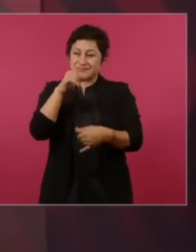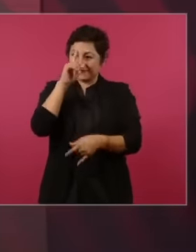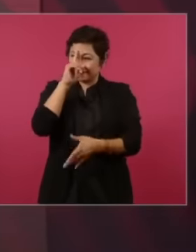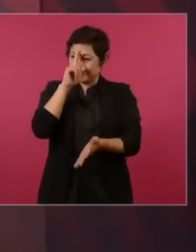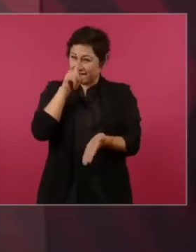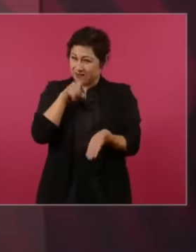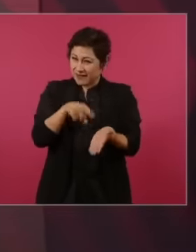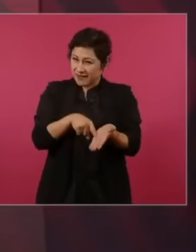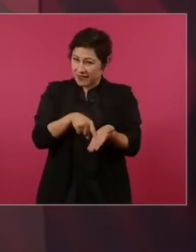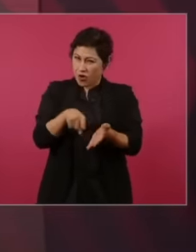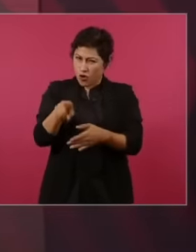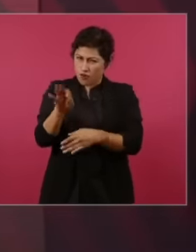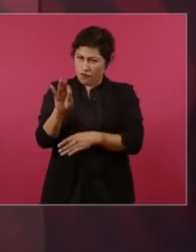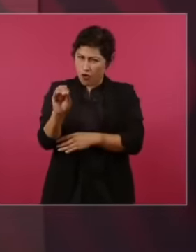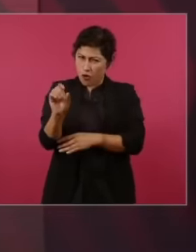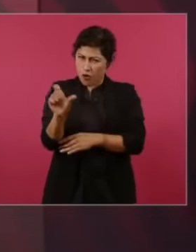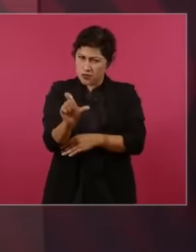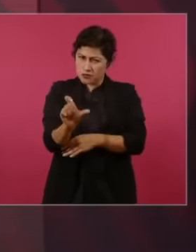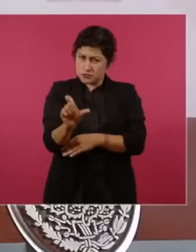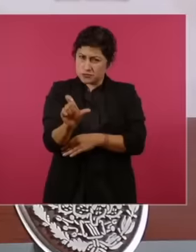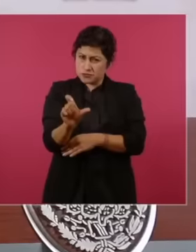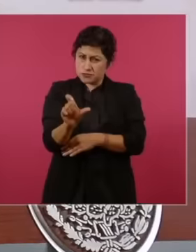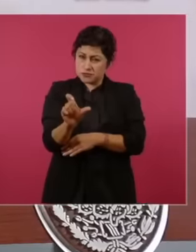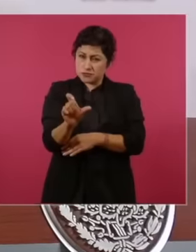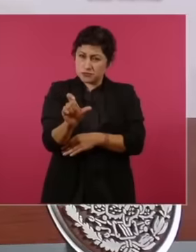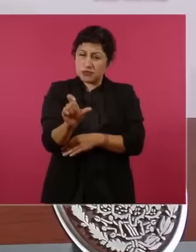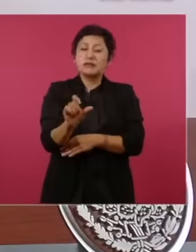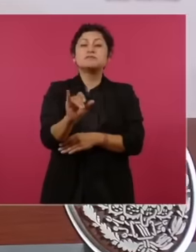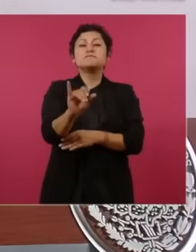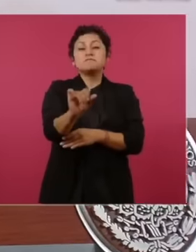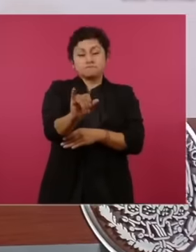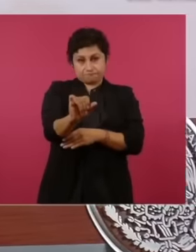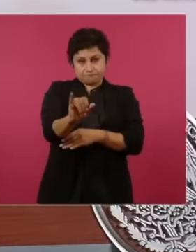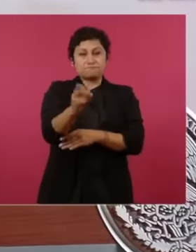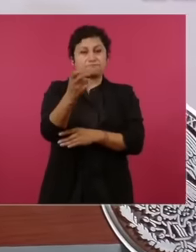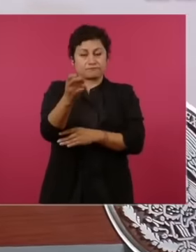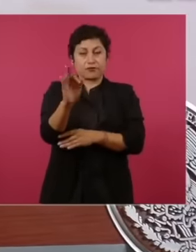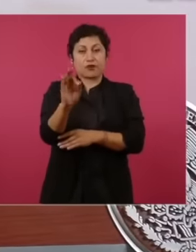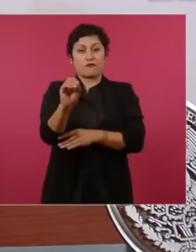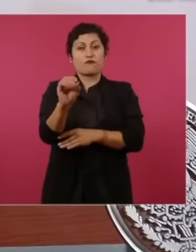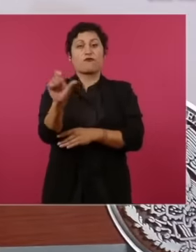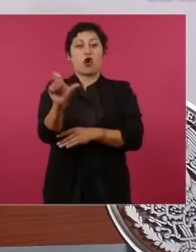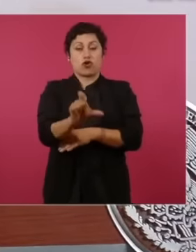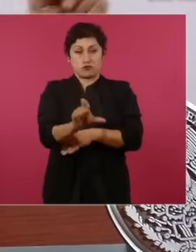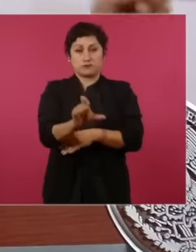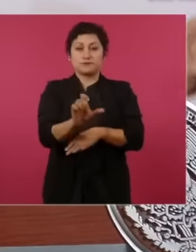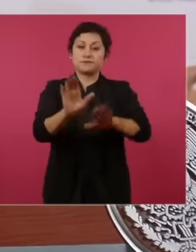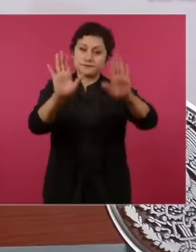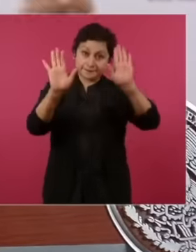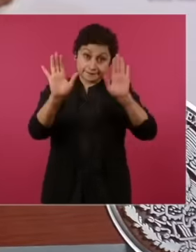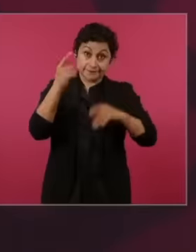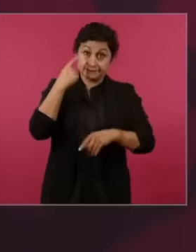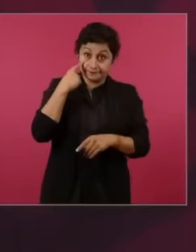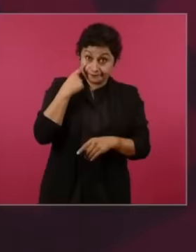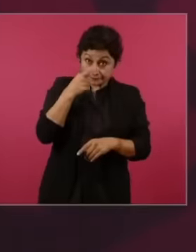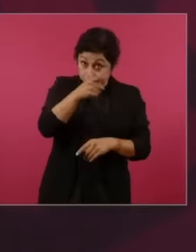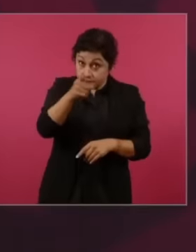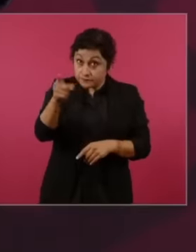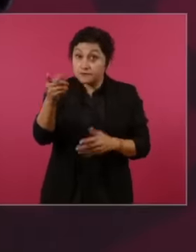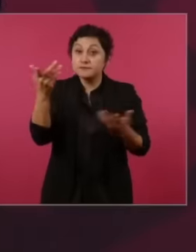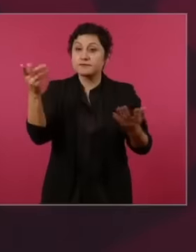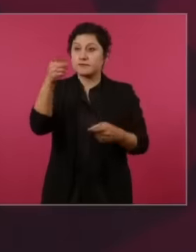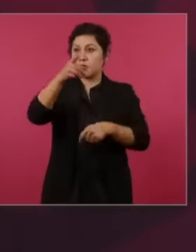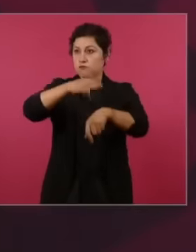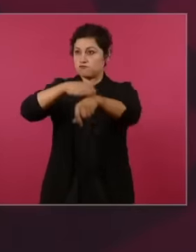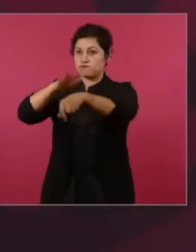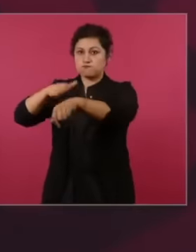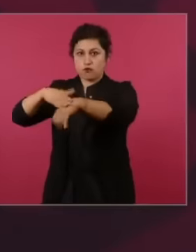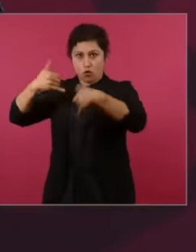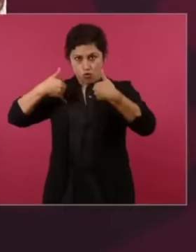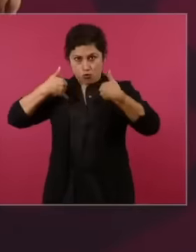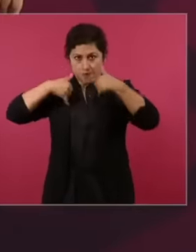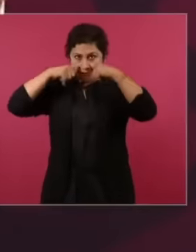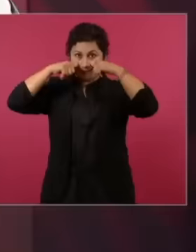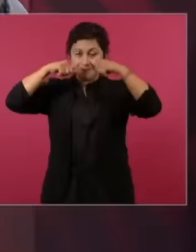no Fox So that the young people can also see the change that